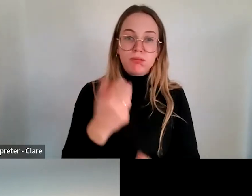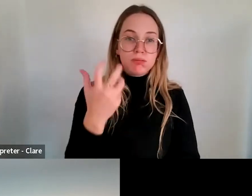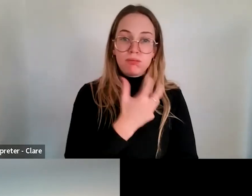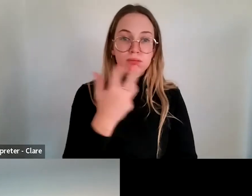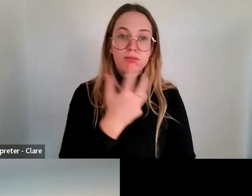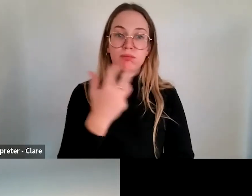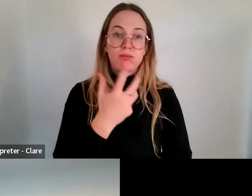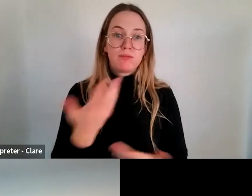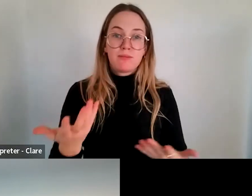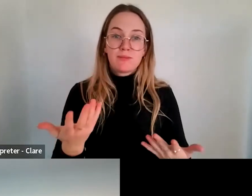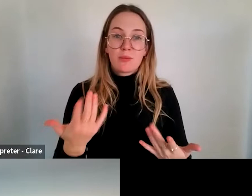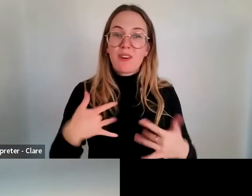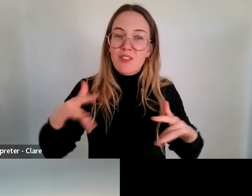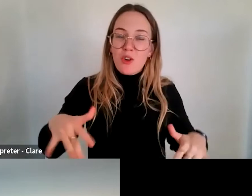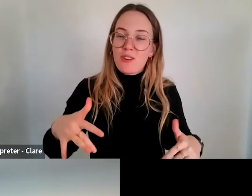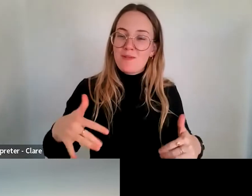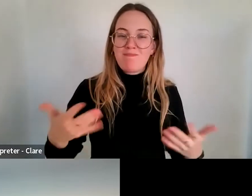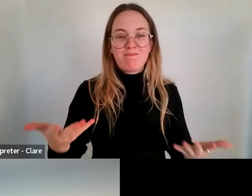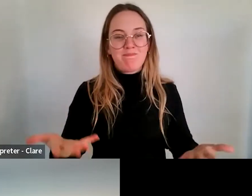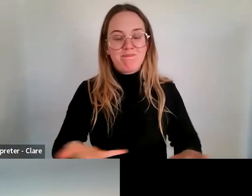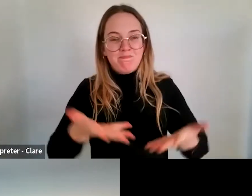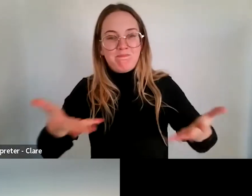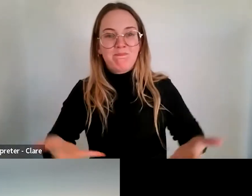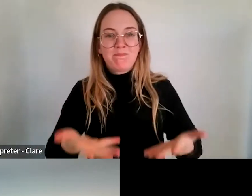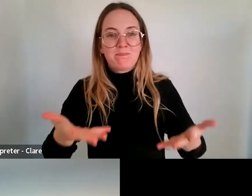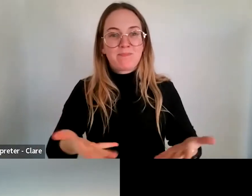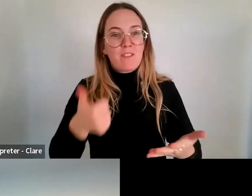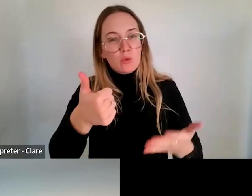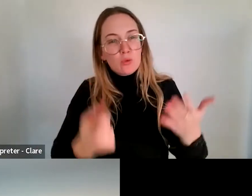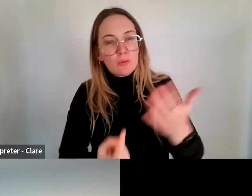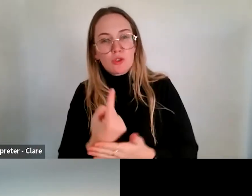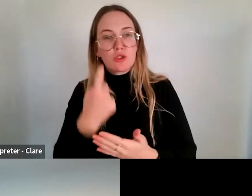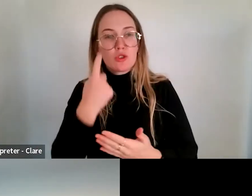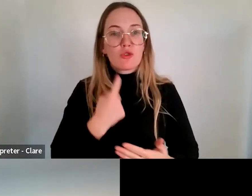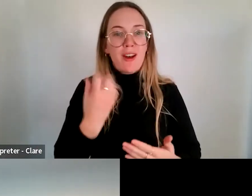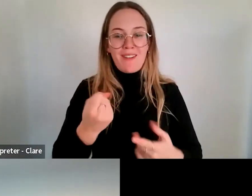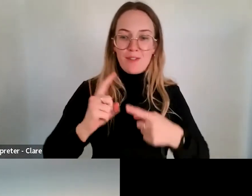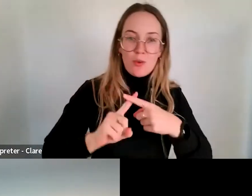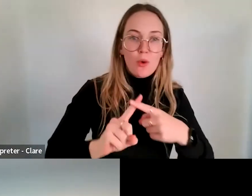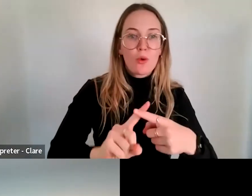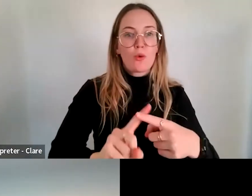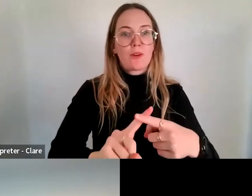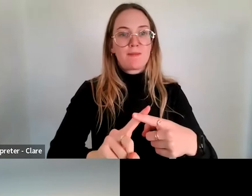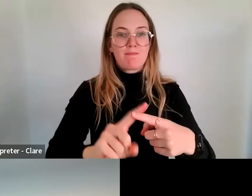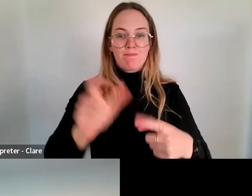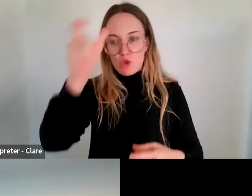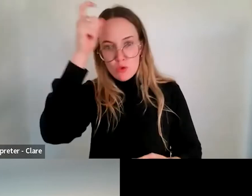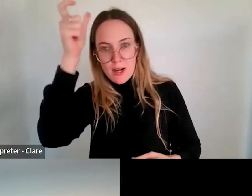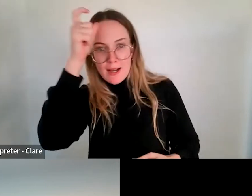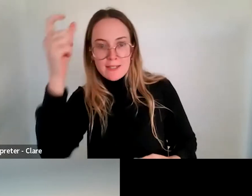there hasn't been the opportunity to potentially have that kind of ongoing creative practice in the ways that we